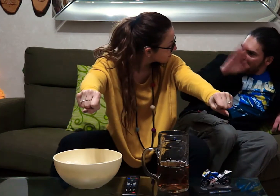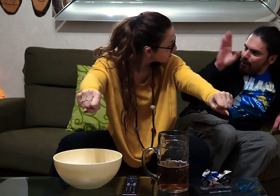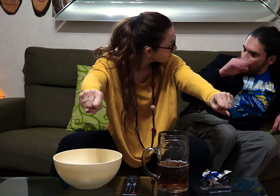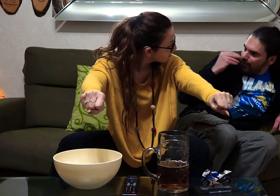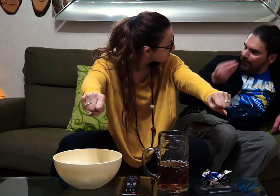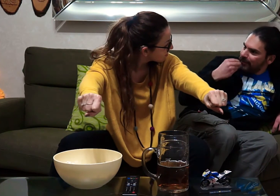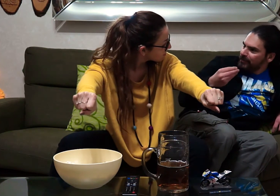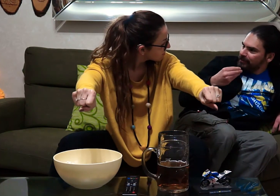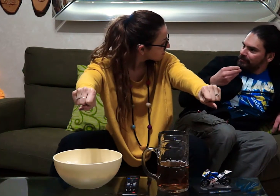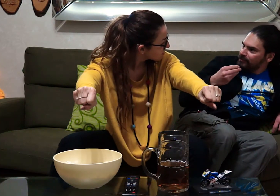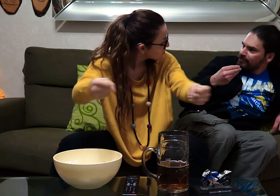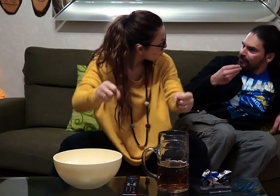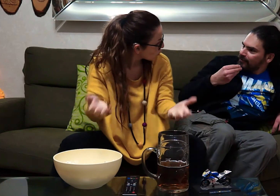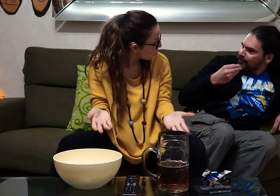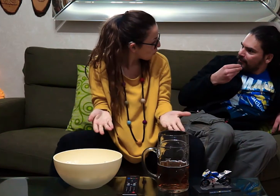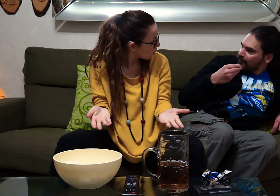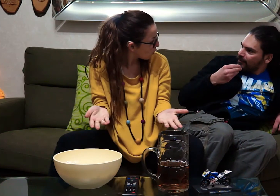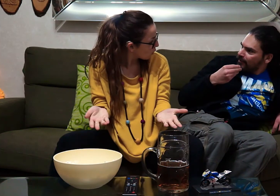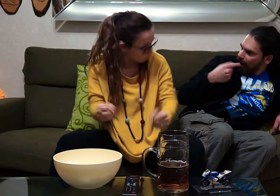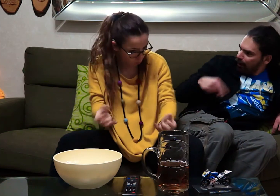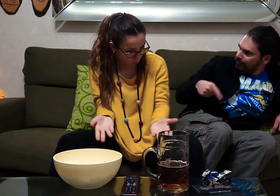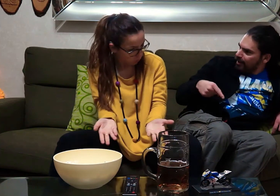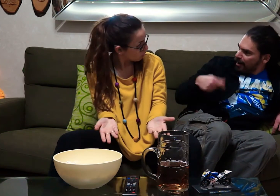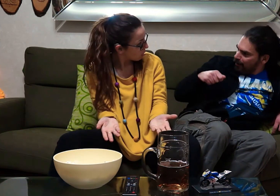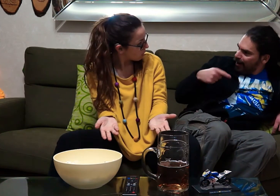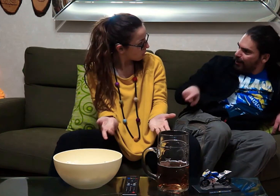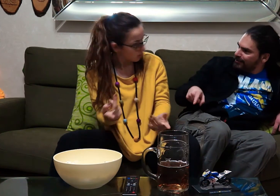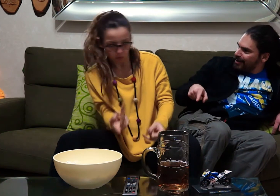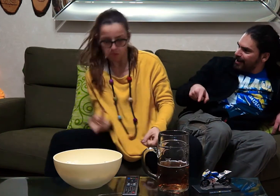are you crazy? the motorbike. and the bike is made like this?! ...